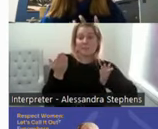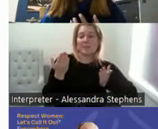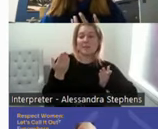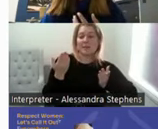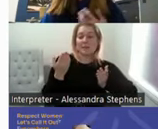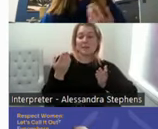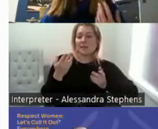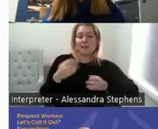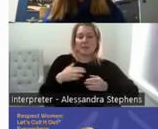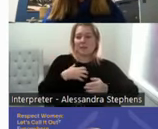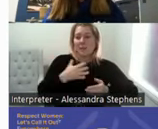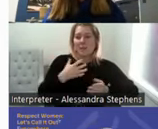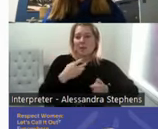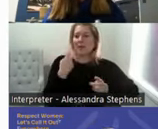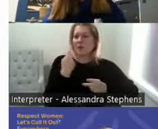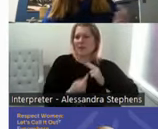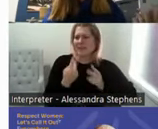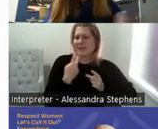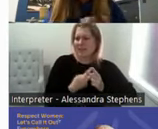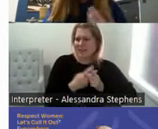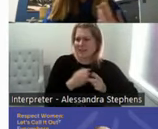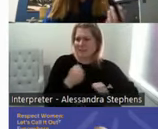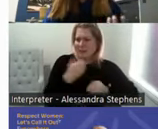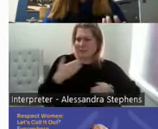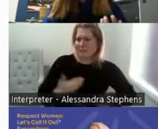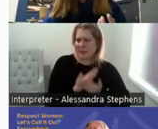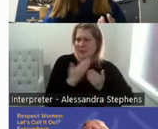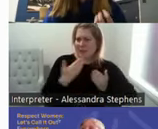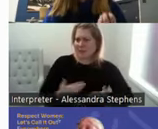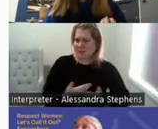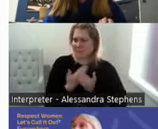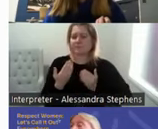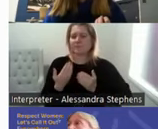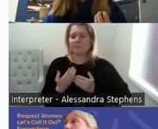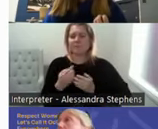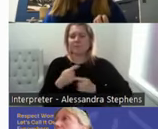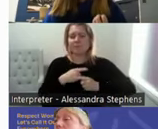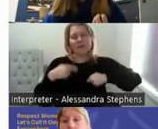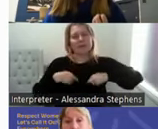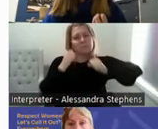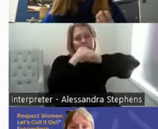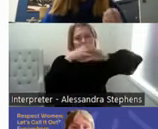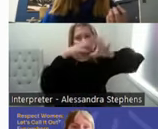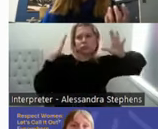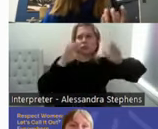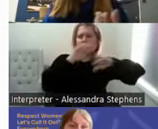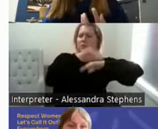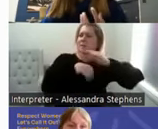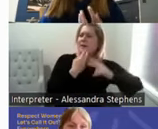But we also know that all of our concepts of sexuality is built. Each one of us,